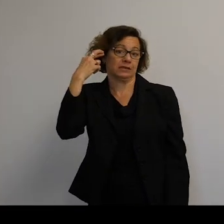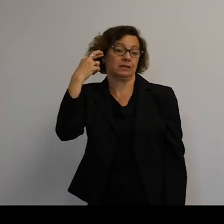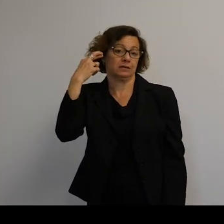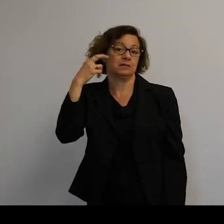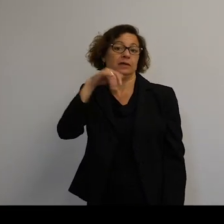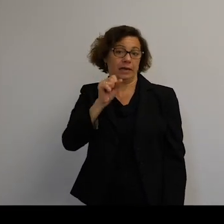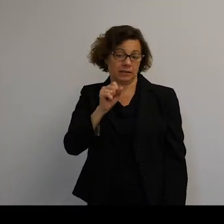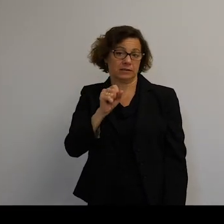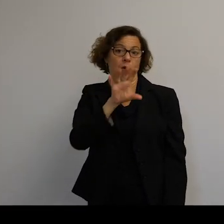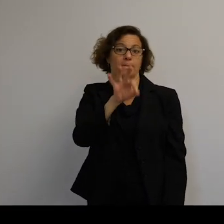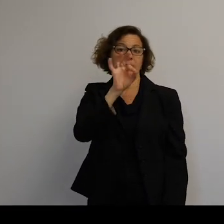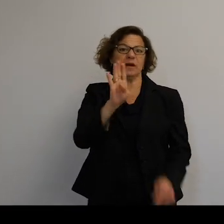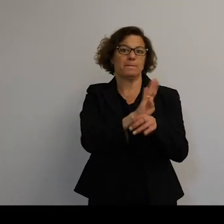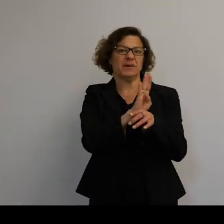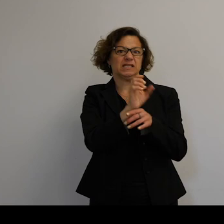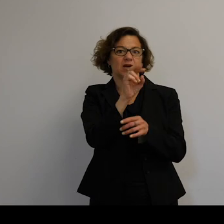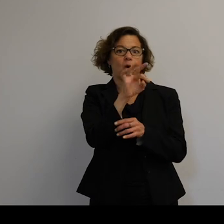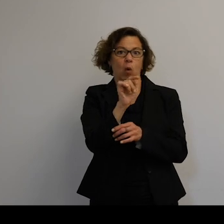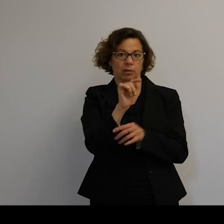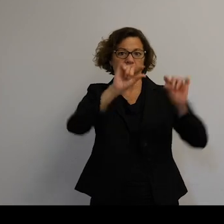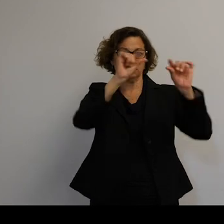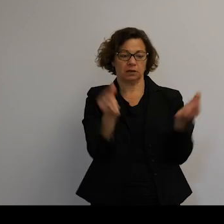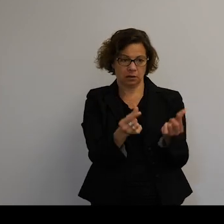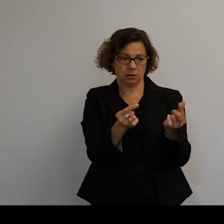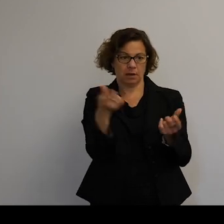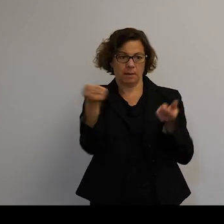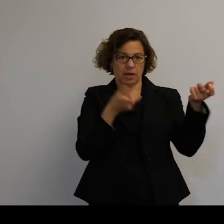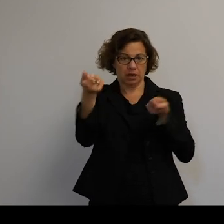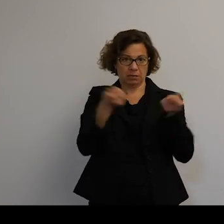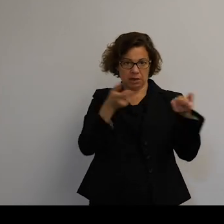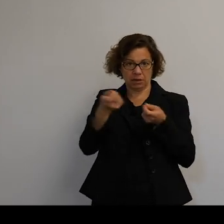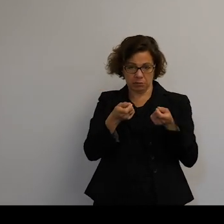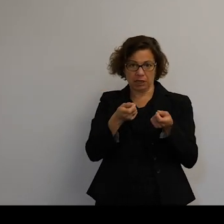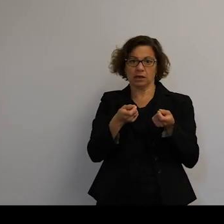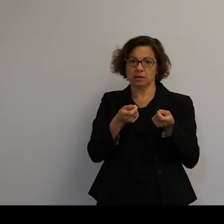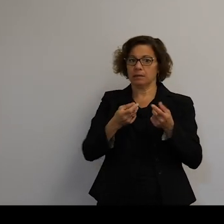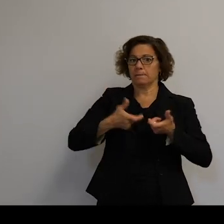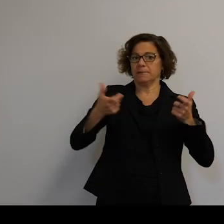So you might pick some of the busiest orbital regimes and try and bring out the highest risk objects at a time.